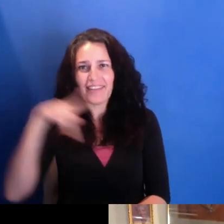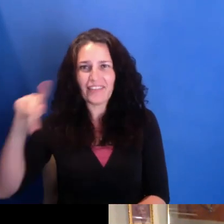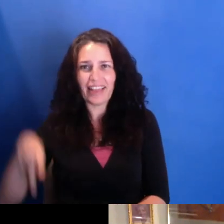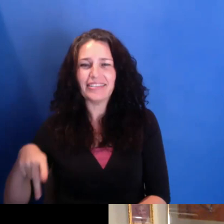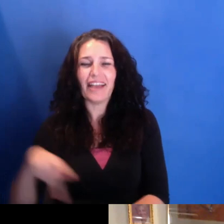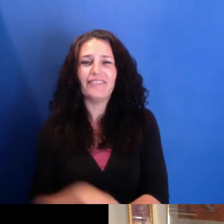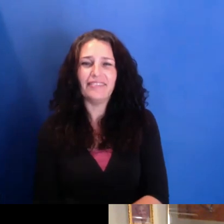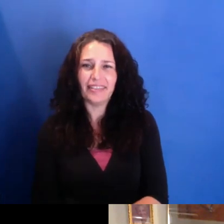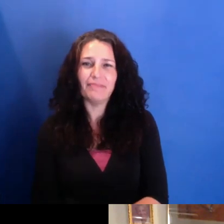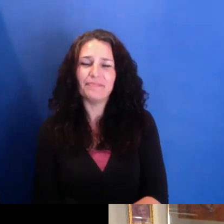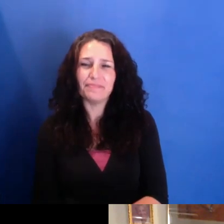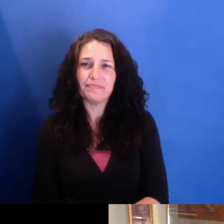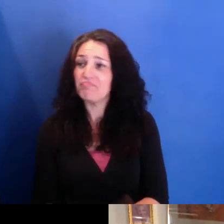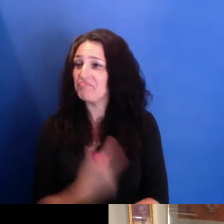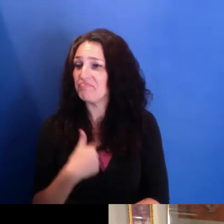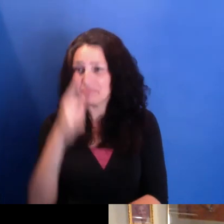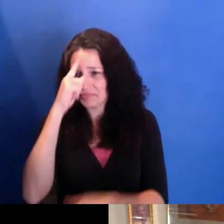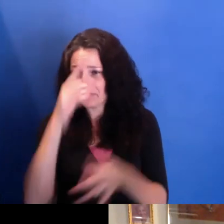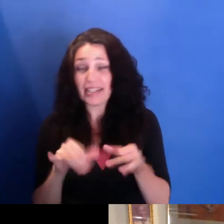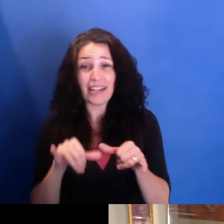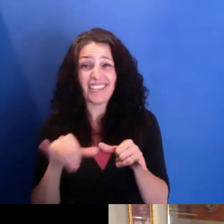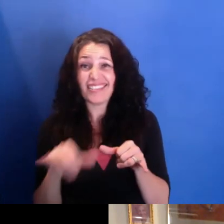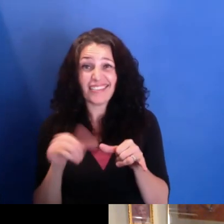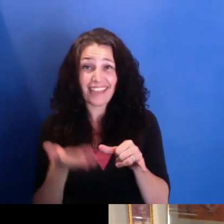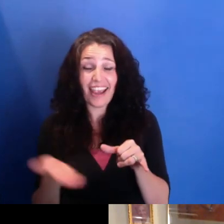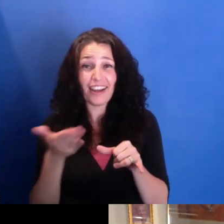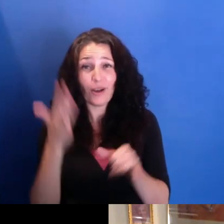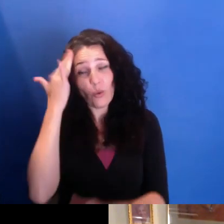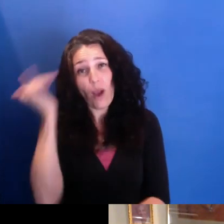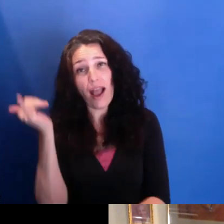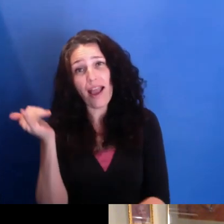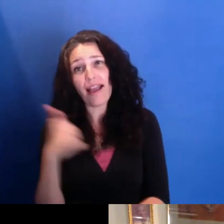and have stayed here really because I feel that--